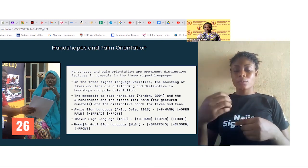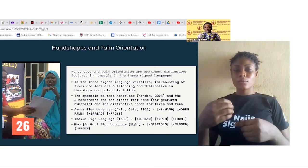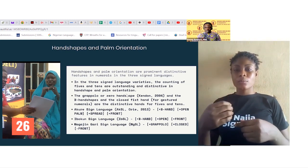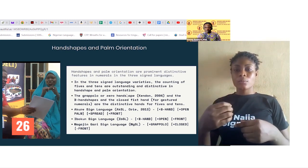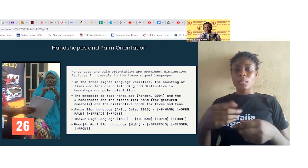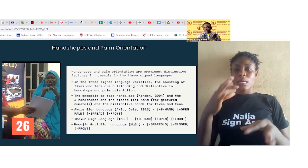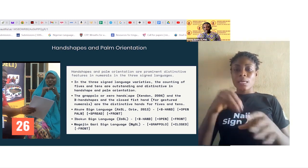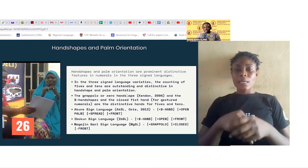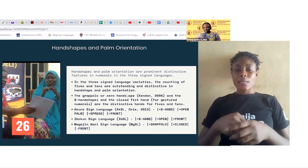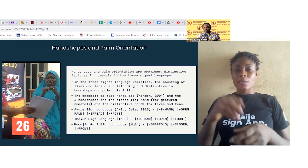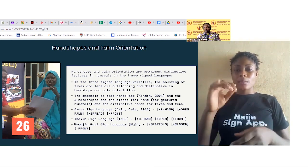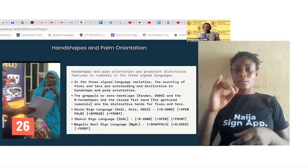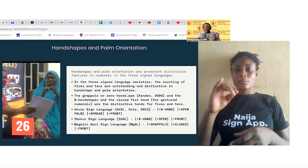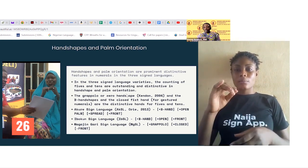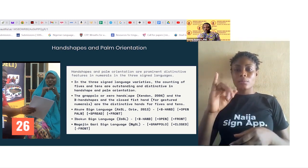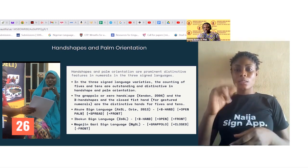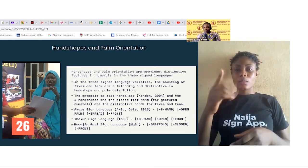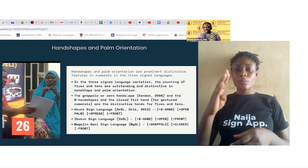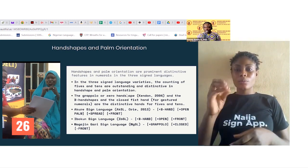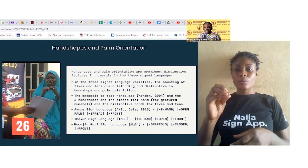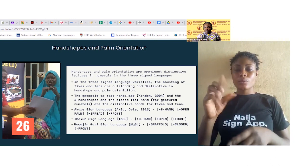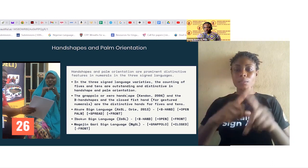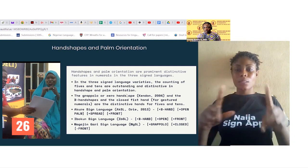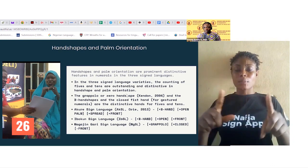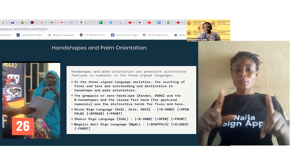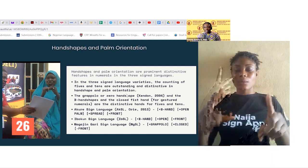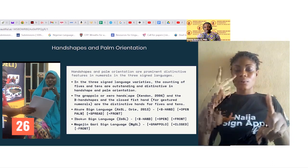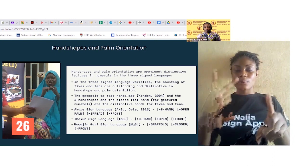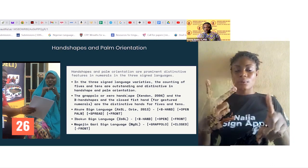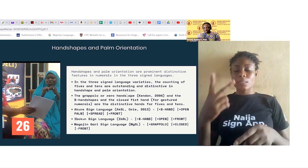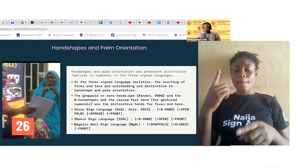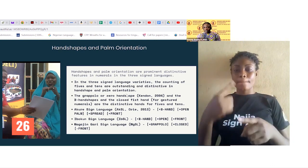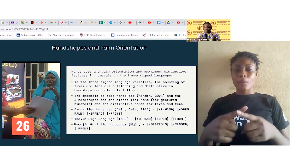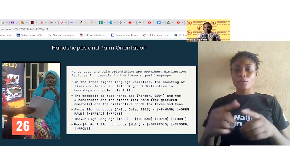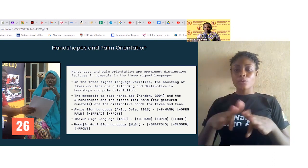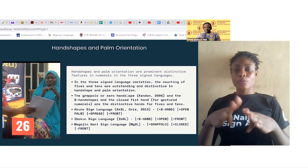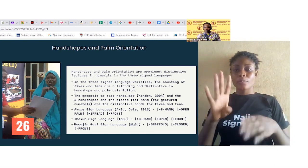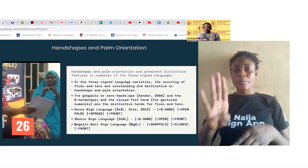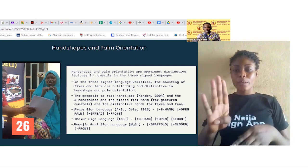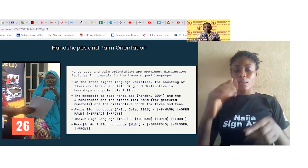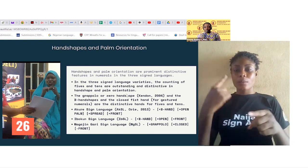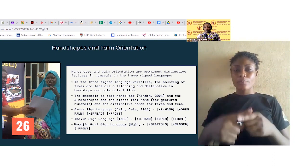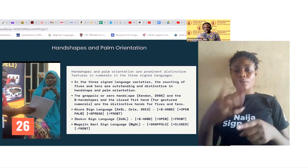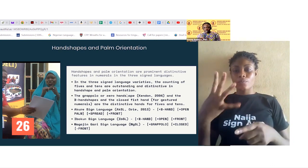in Ibokun Sign Language, you will have [+B-HAND] [+OPEN] [+FRONT], while in Magajin Gari there